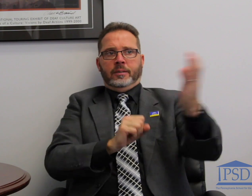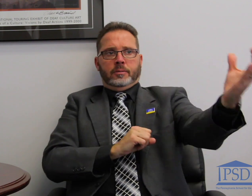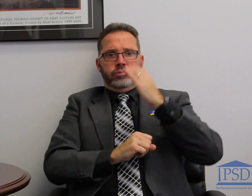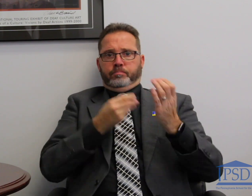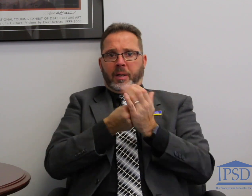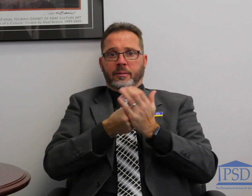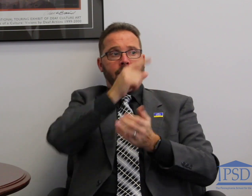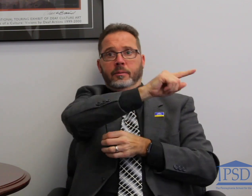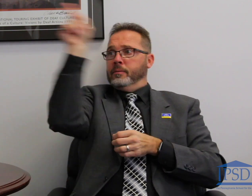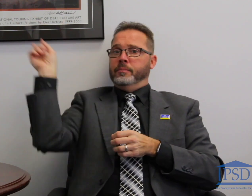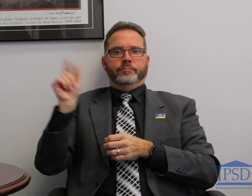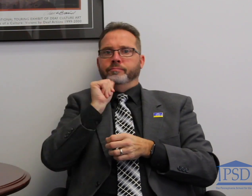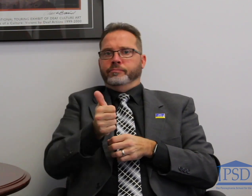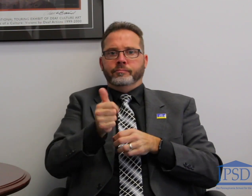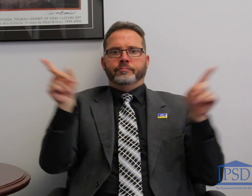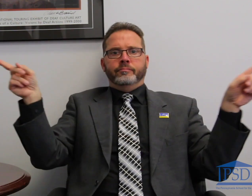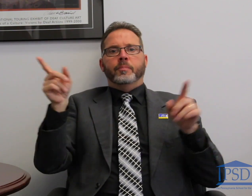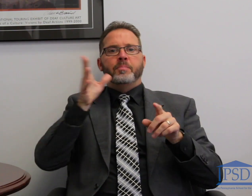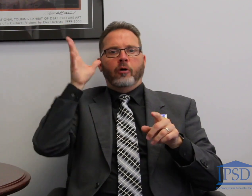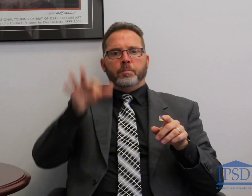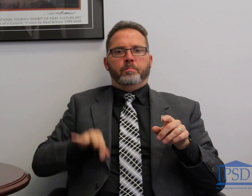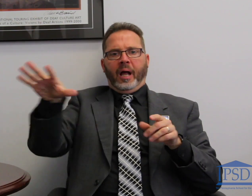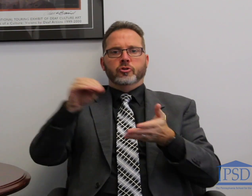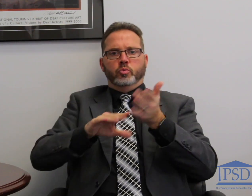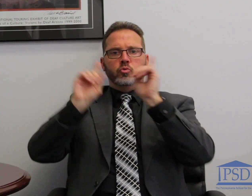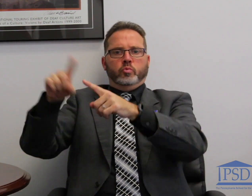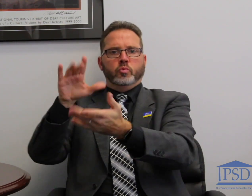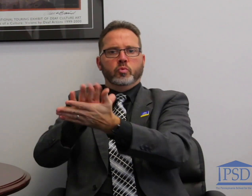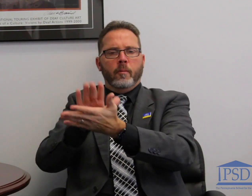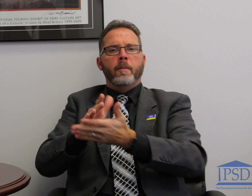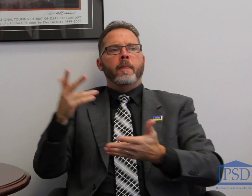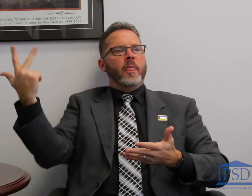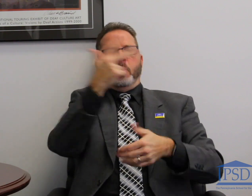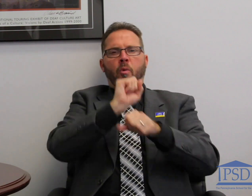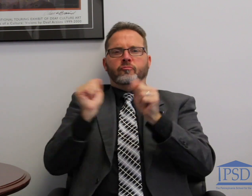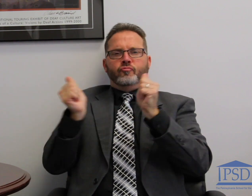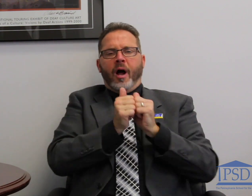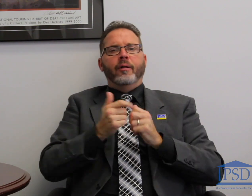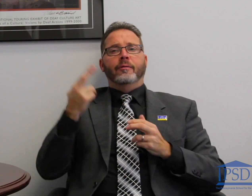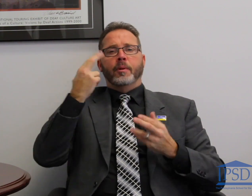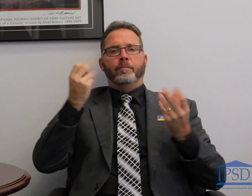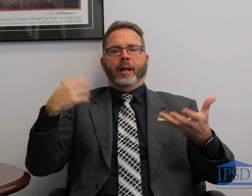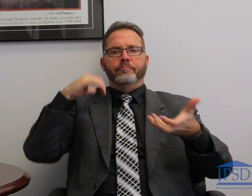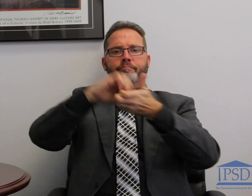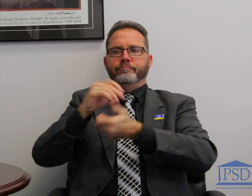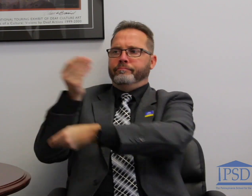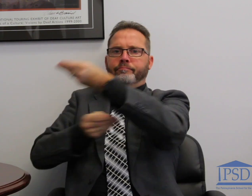funding from the state while the other three are charter schools and their funding comes from tuition paid by parents. There are a lot of ways that the four of us